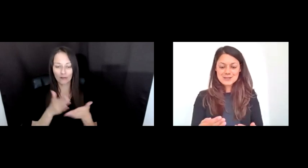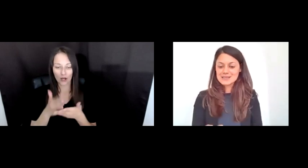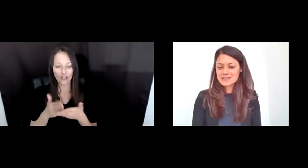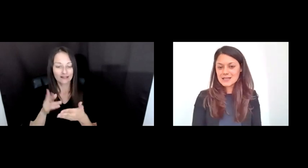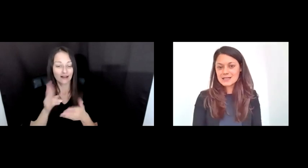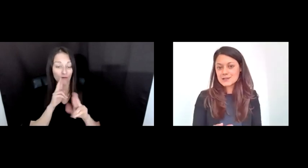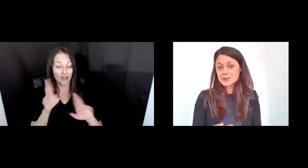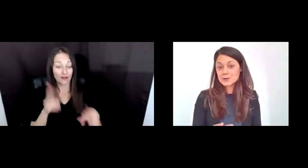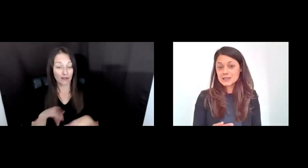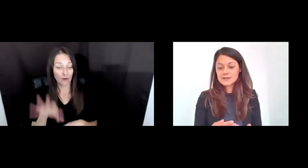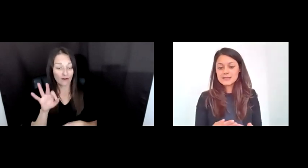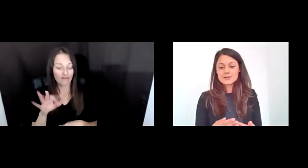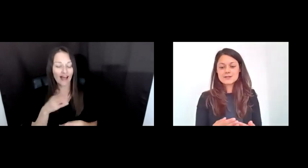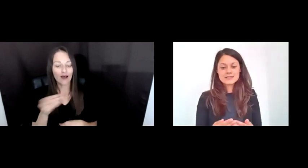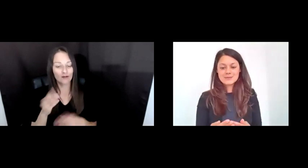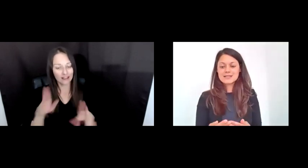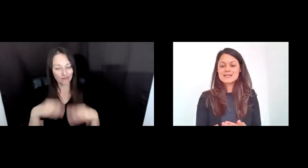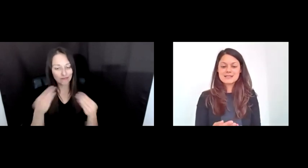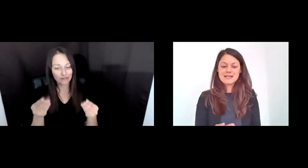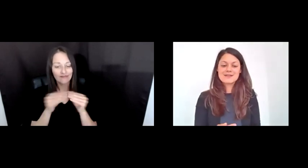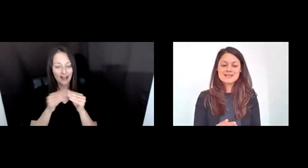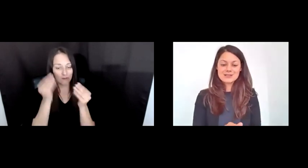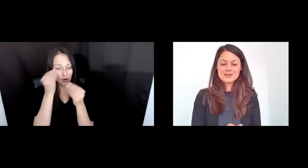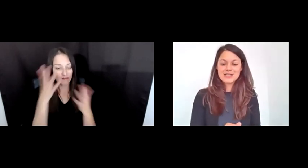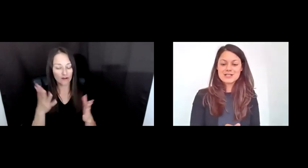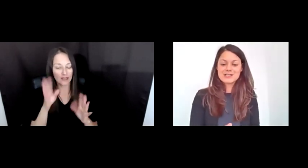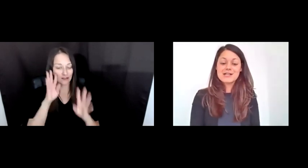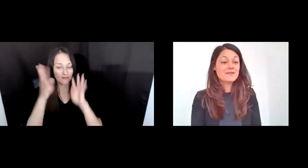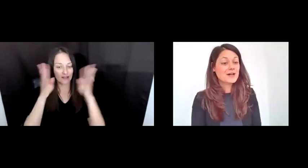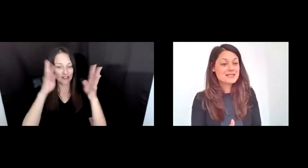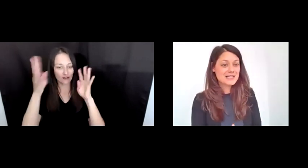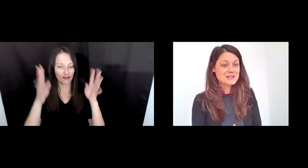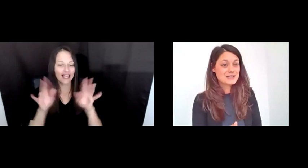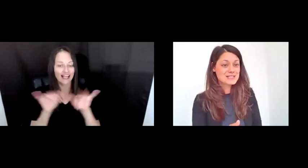INSIGHT INTO THE CREATIVE ECOSYSTEM EXISTING AT THIS INTERSECTION OF ARTS AND TECHNOLOGY.